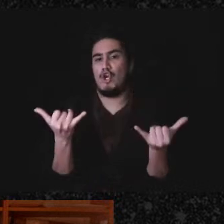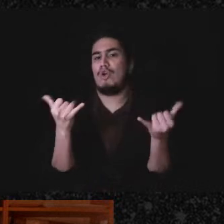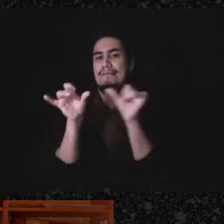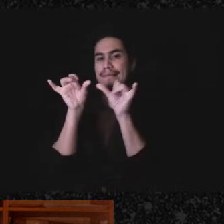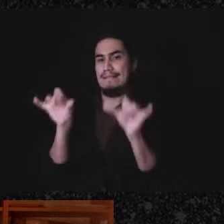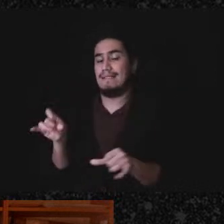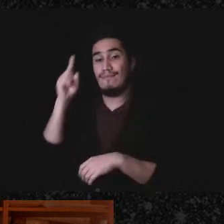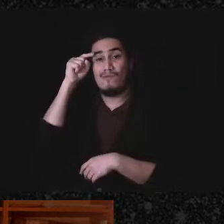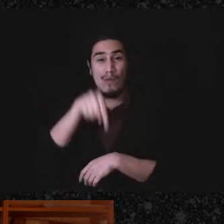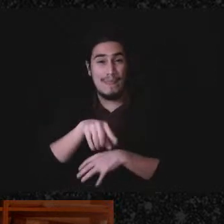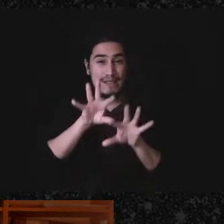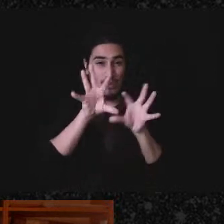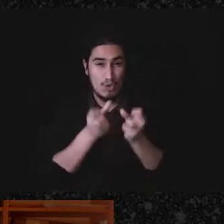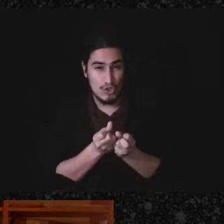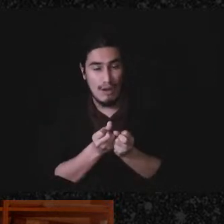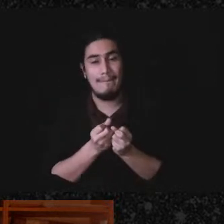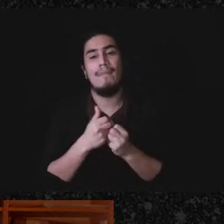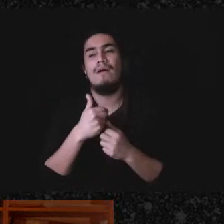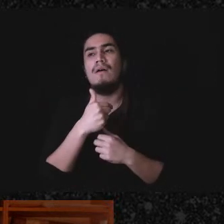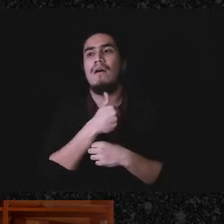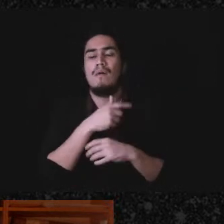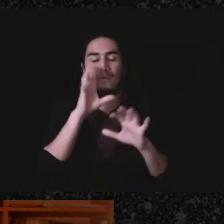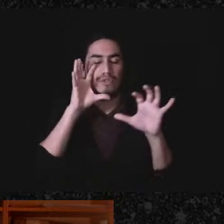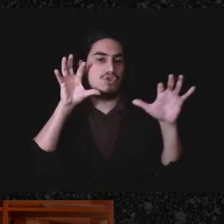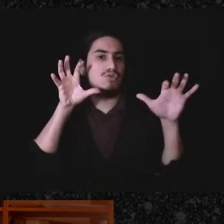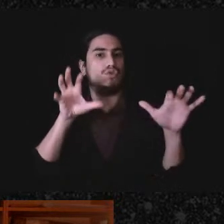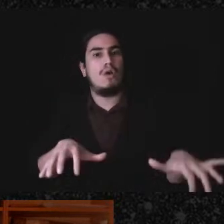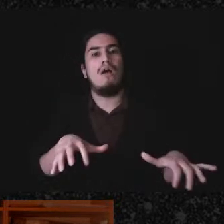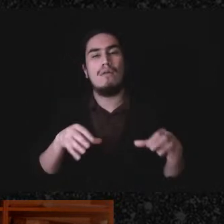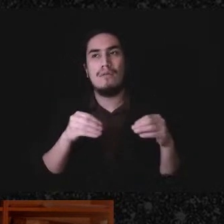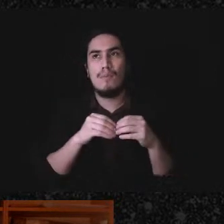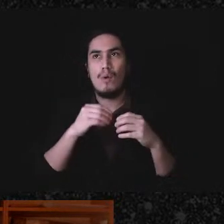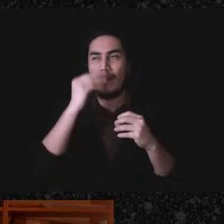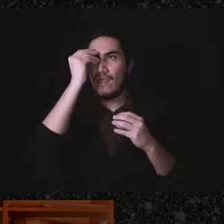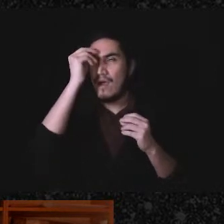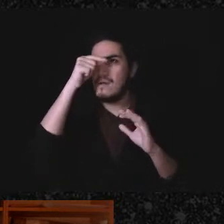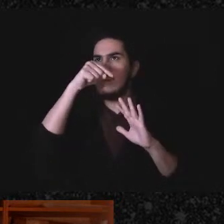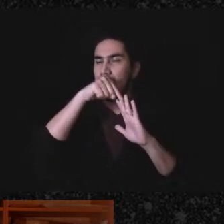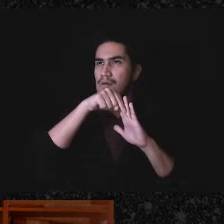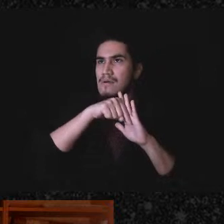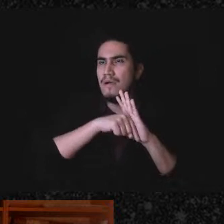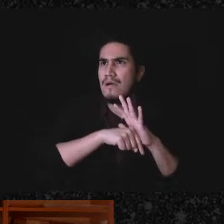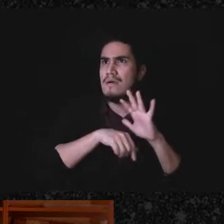I was astounded the deeper I thought about it - about how much the government and the